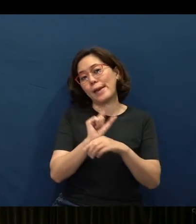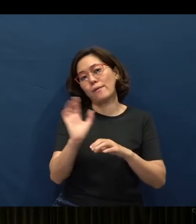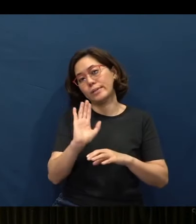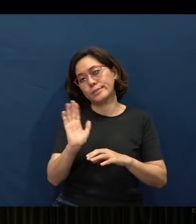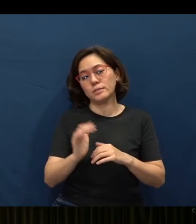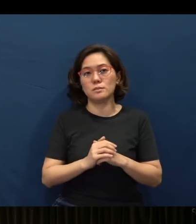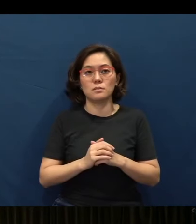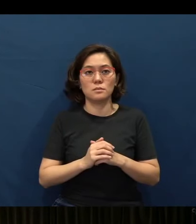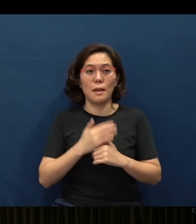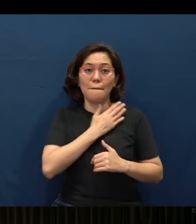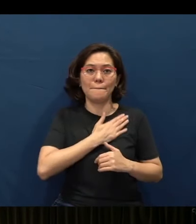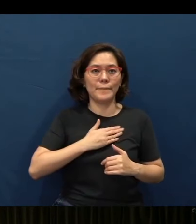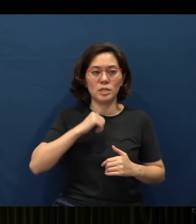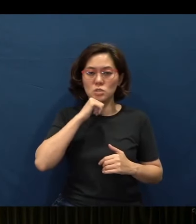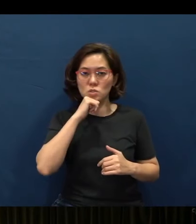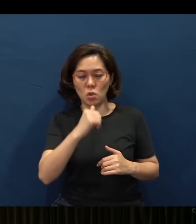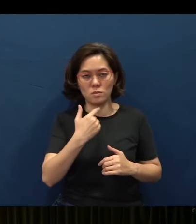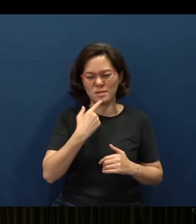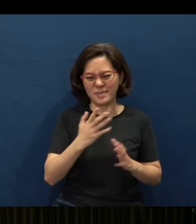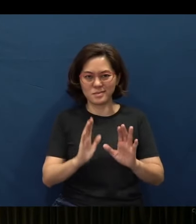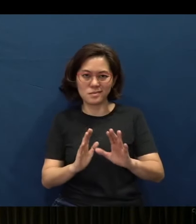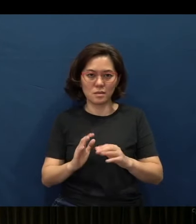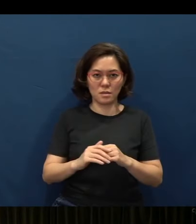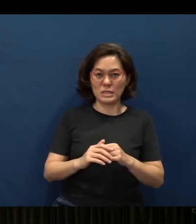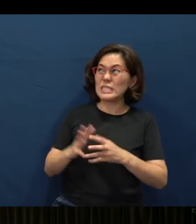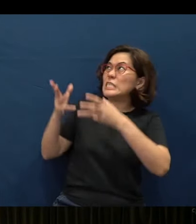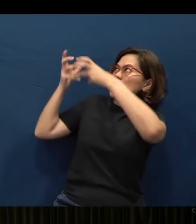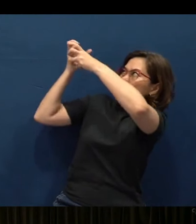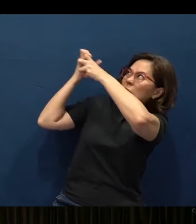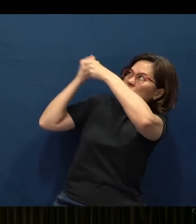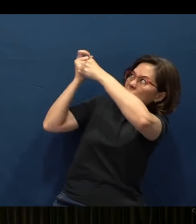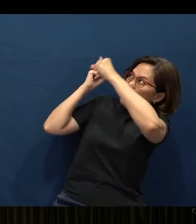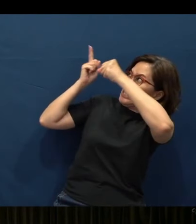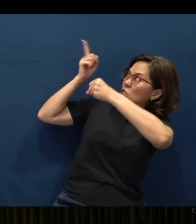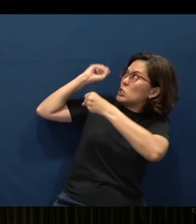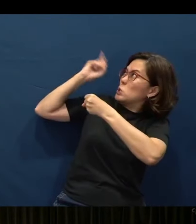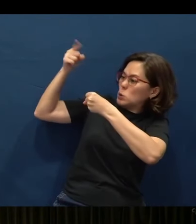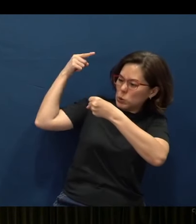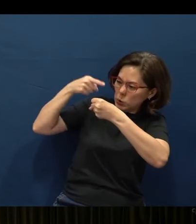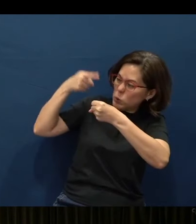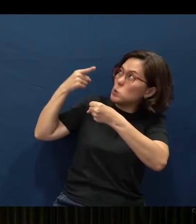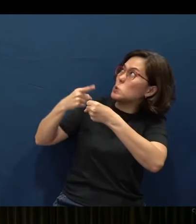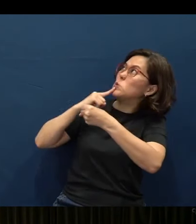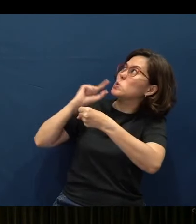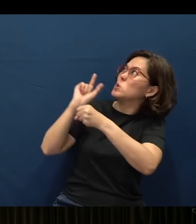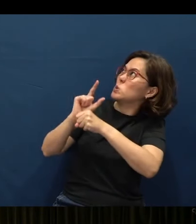Okay, so please don't, you know, just wrangle God and say that, “God,” you know, “this is a grantee from You.”